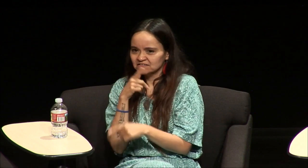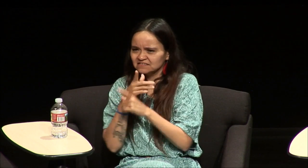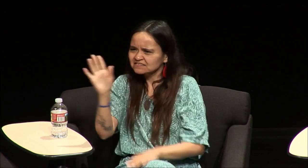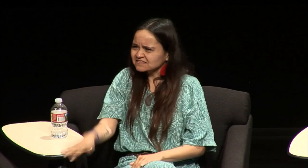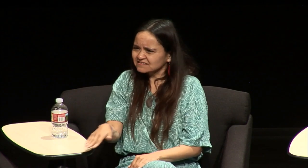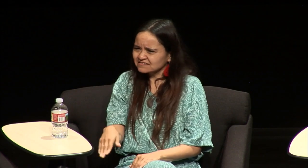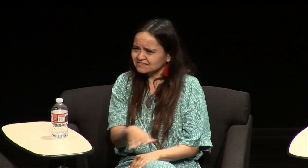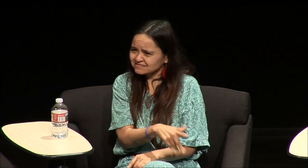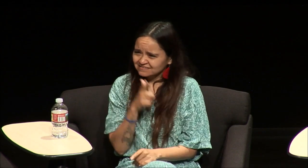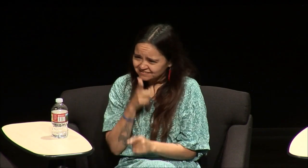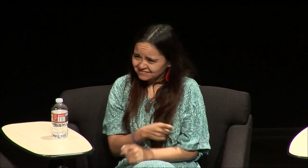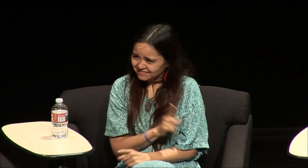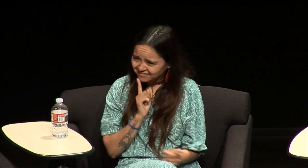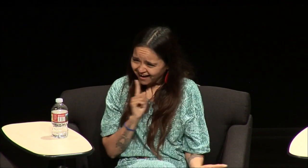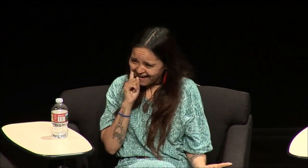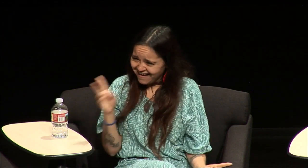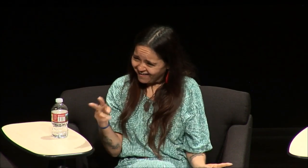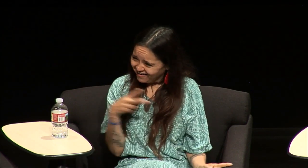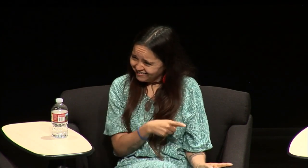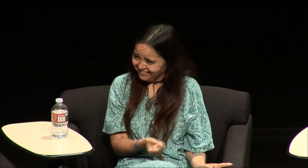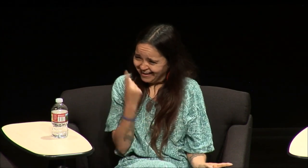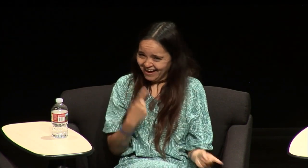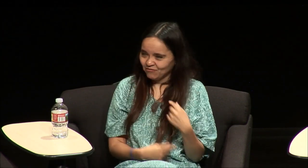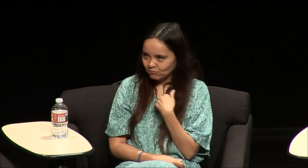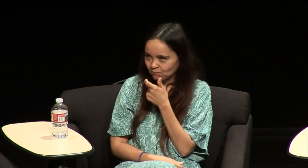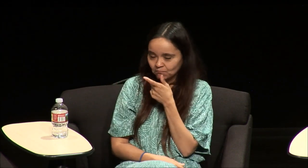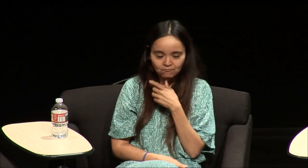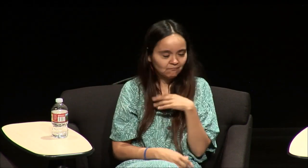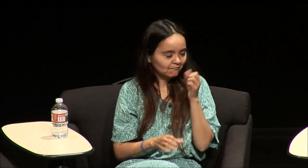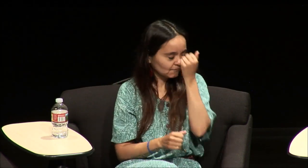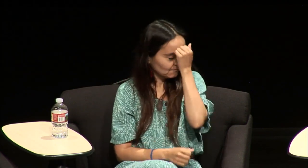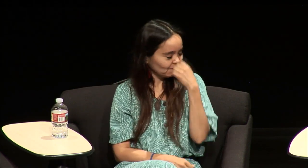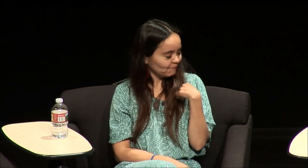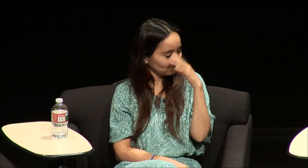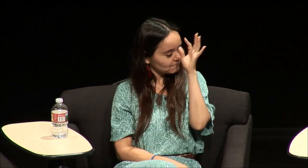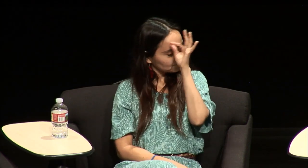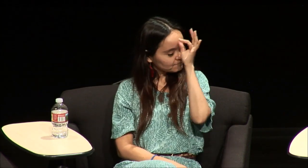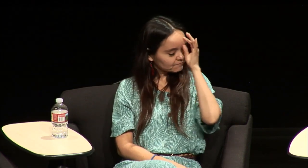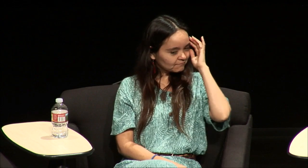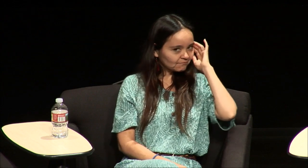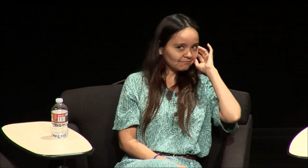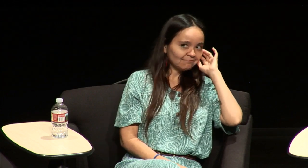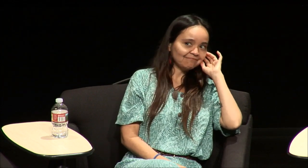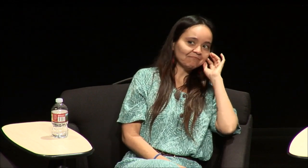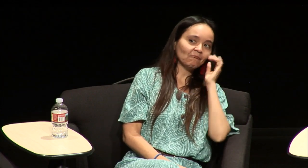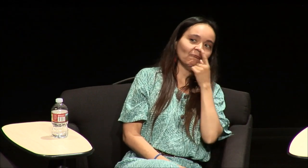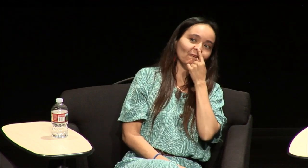learned like the dirty words and my sister would slap my hands know what they understand you they're deaf too and I was like I didn't know sorry I play